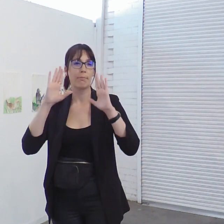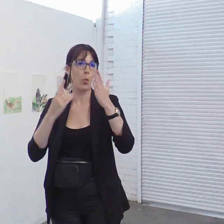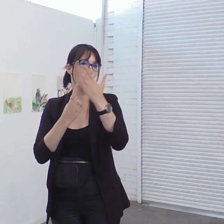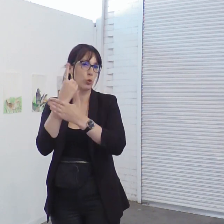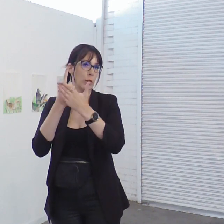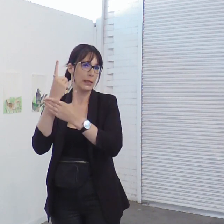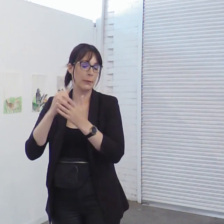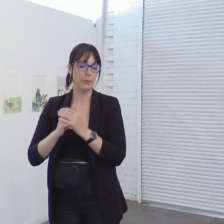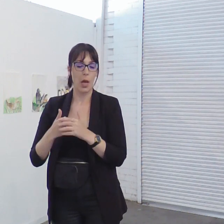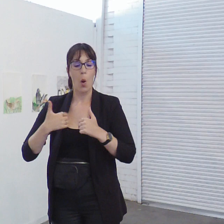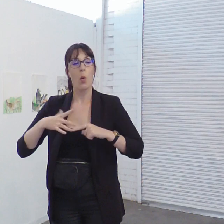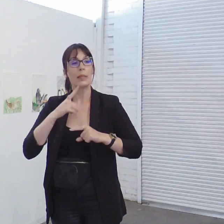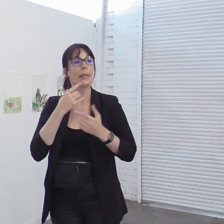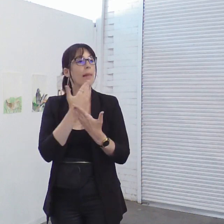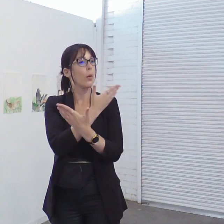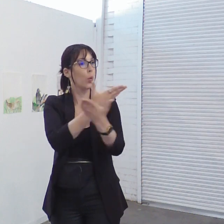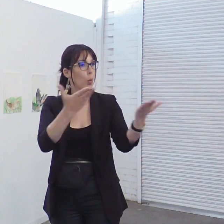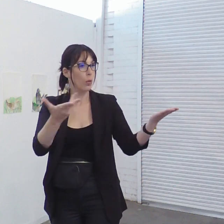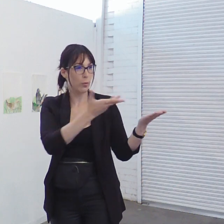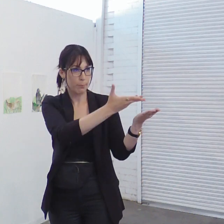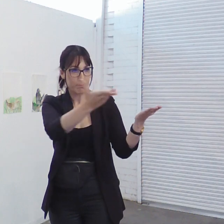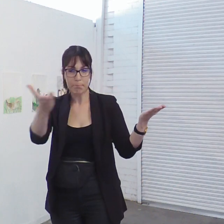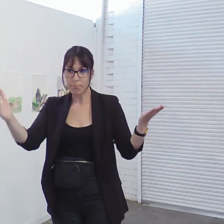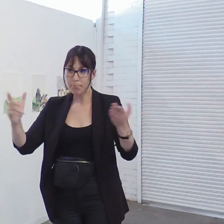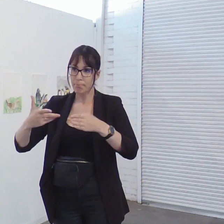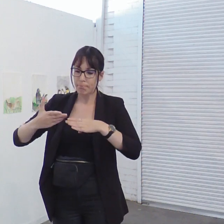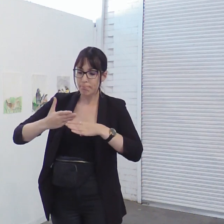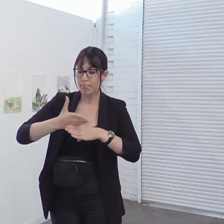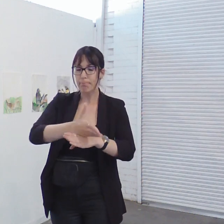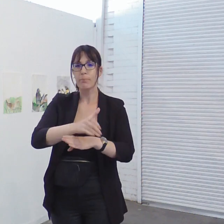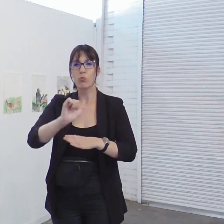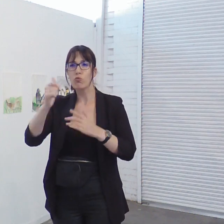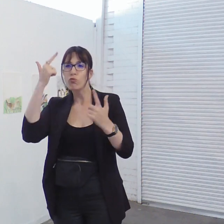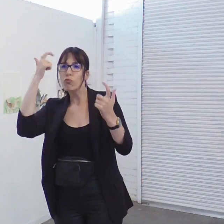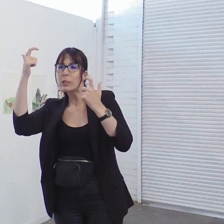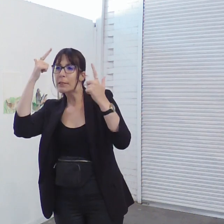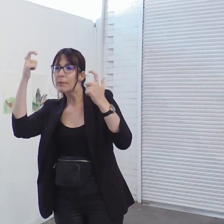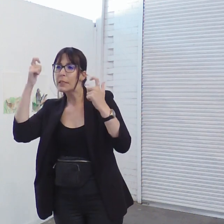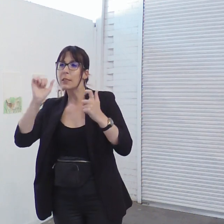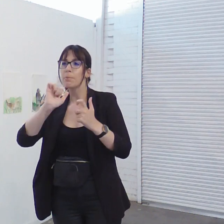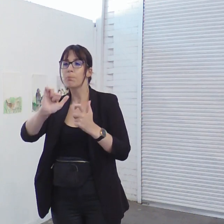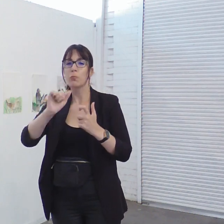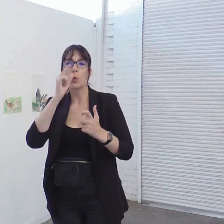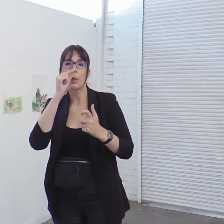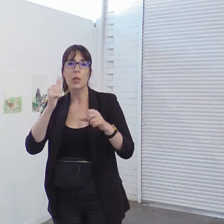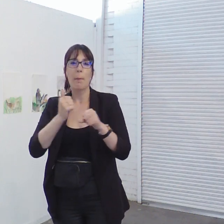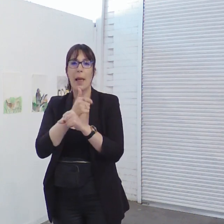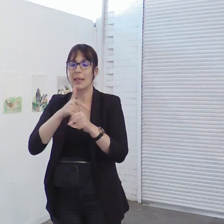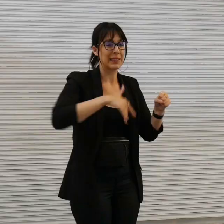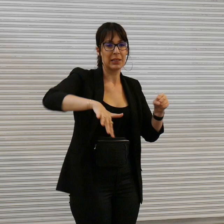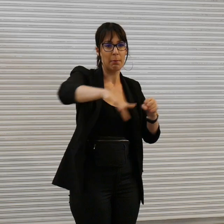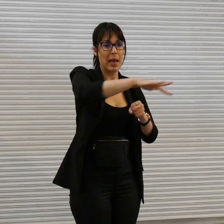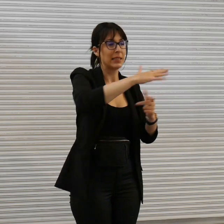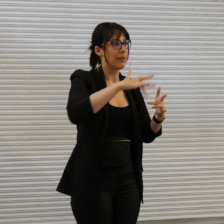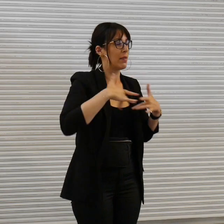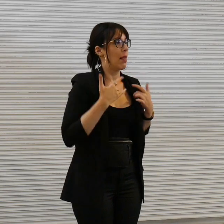thank you all for your hard work creativity and making the space come alive I've really